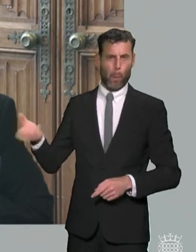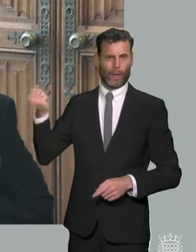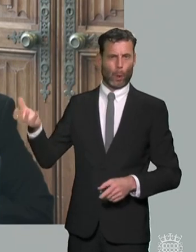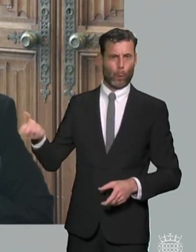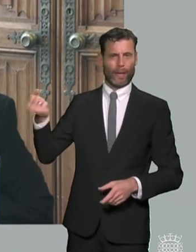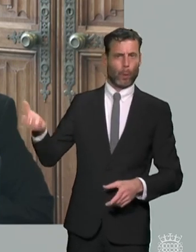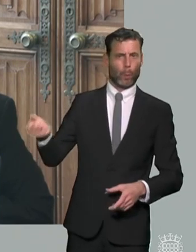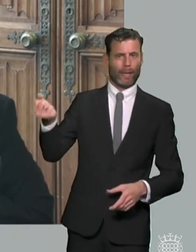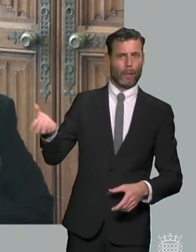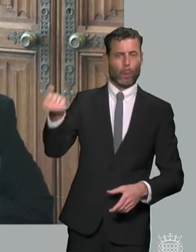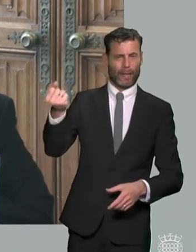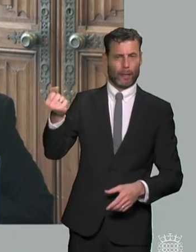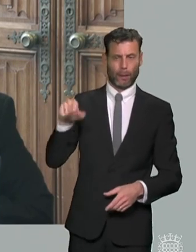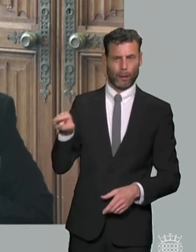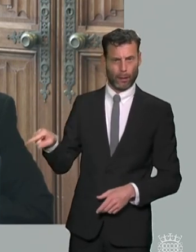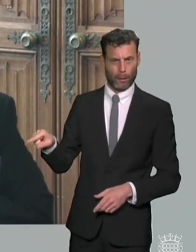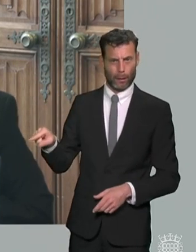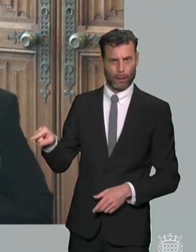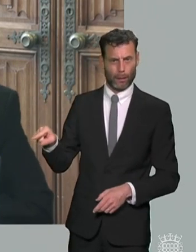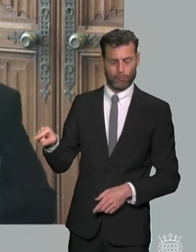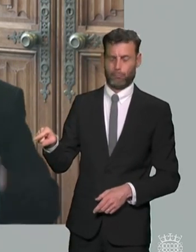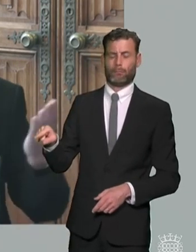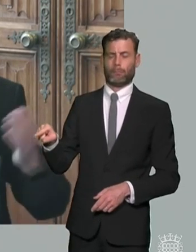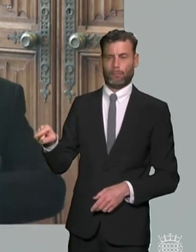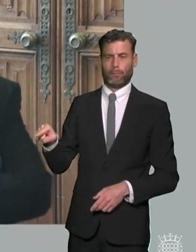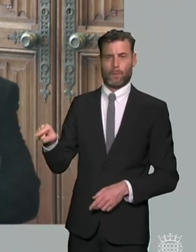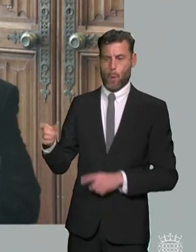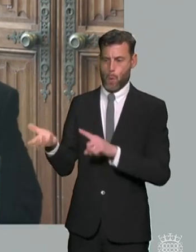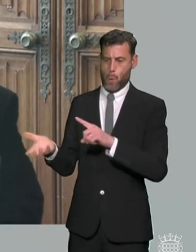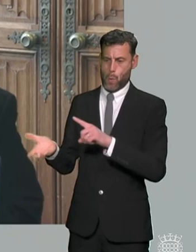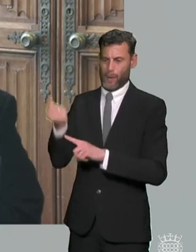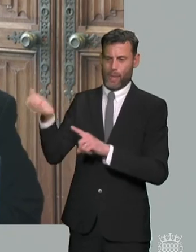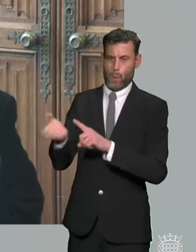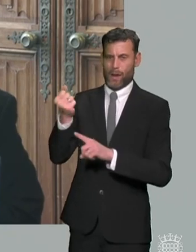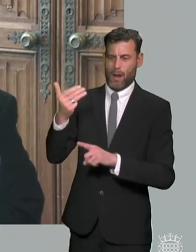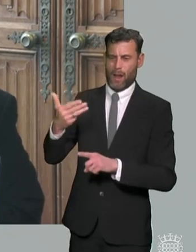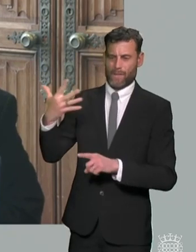come down for the appellant that's got to be just false economy from the perspective of of